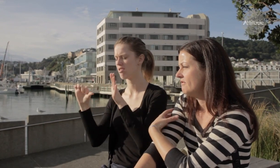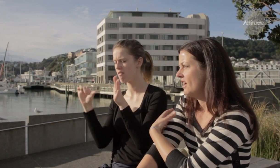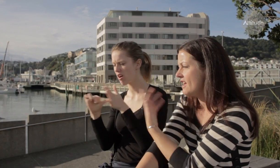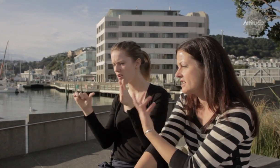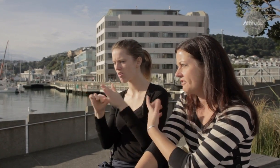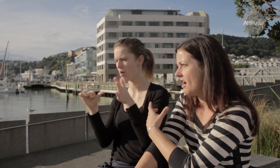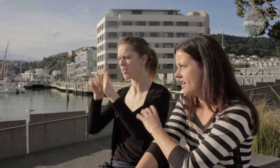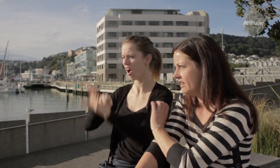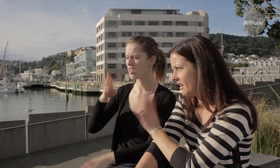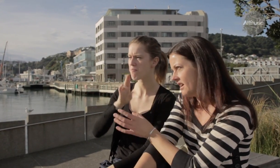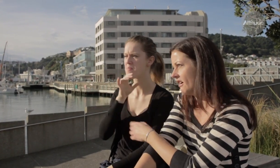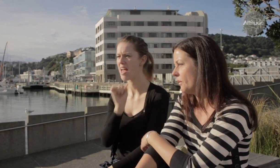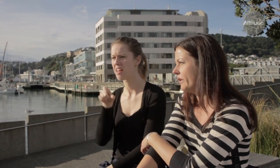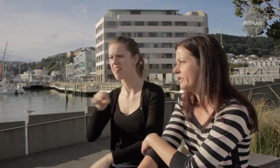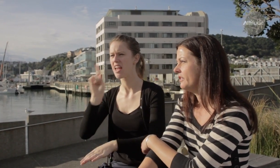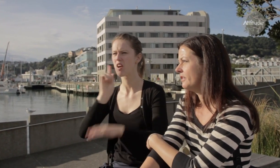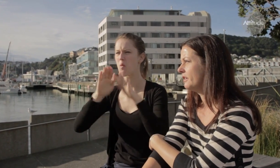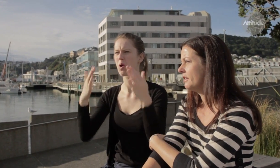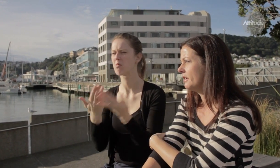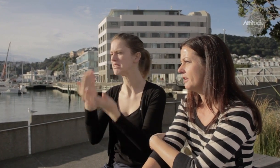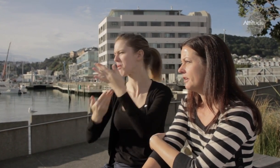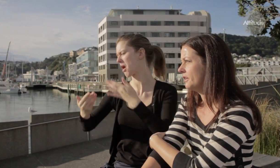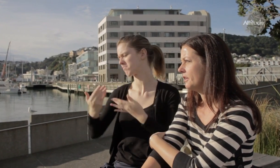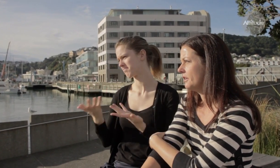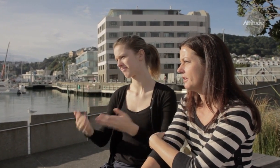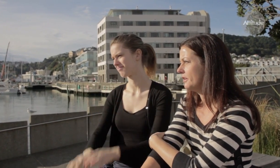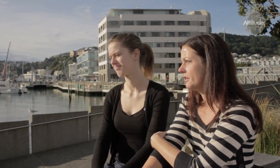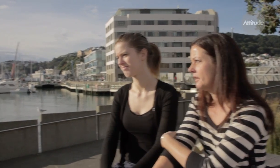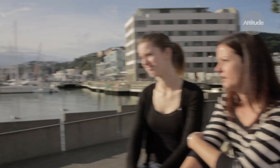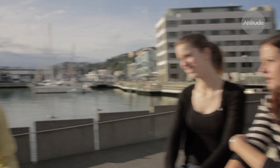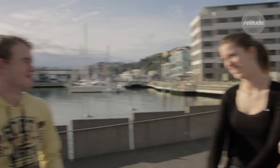a young deaf guy in the hearing world?